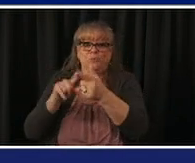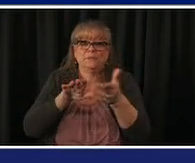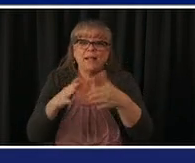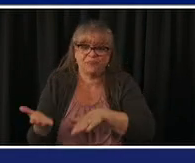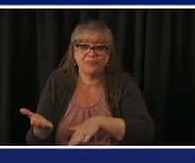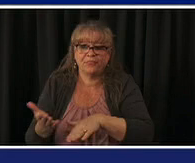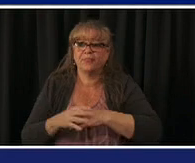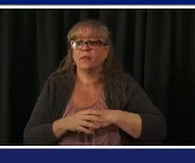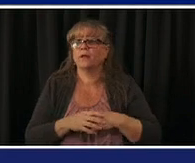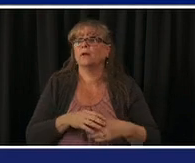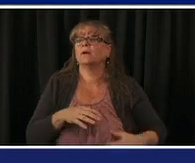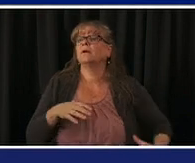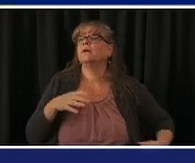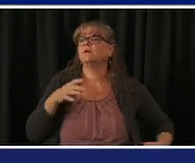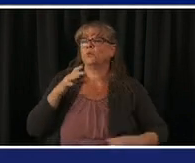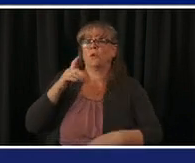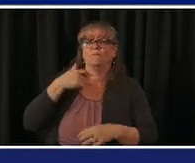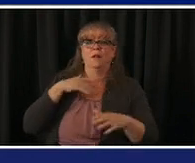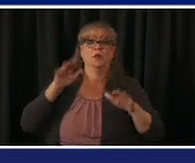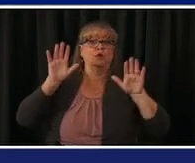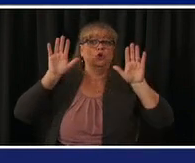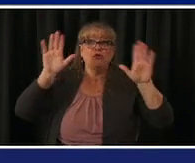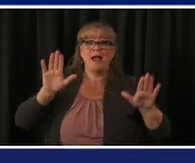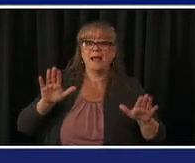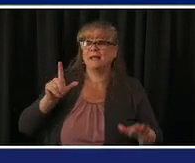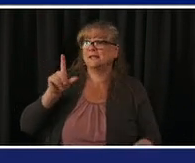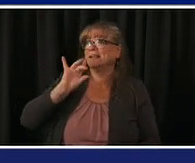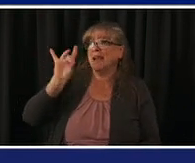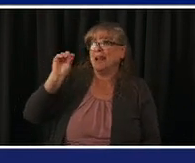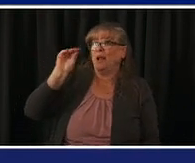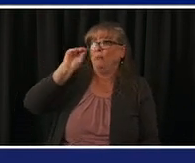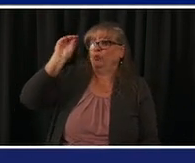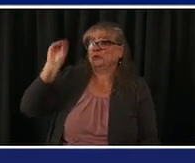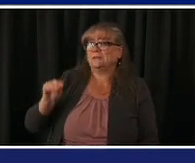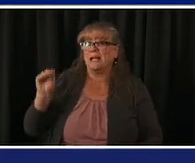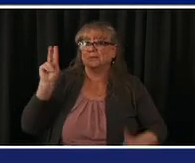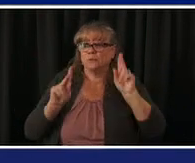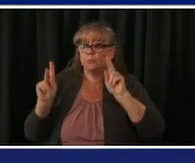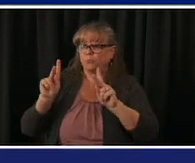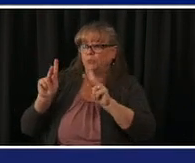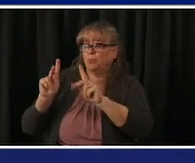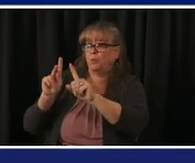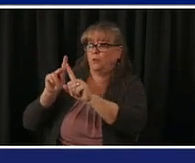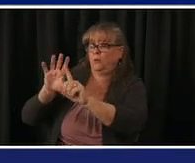to 80 of 70 and up but you know if we can get 85 percent that would that would uh we'd all we'd all